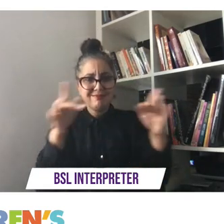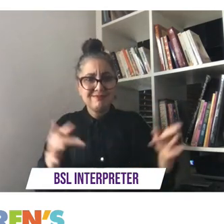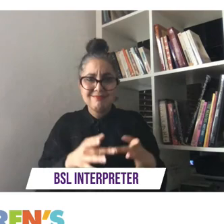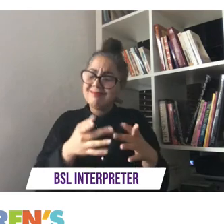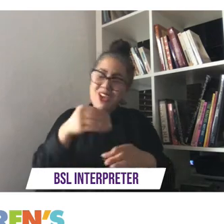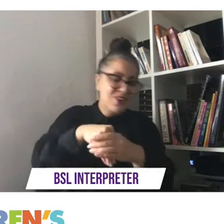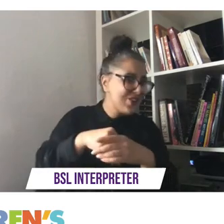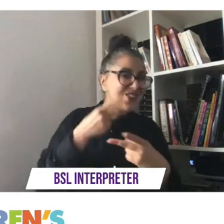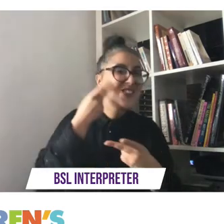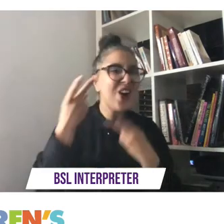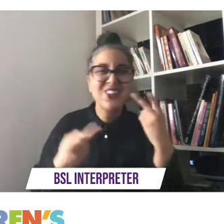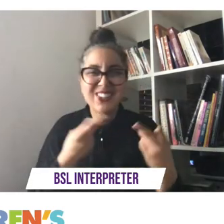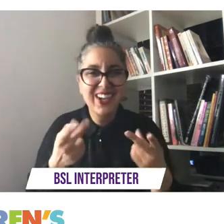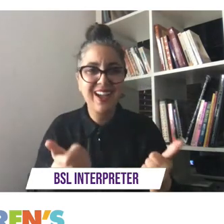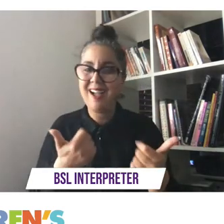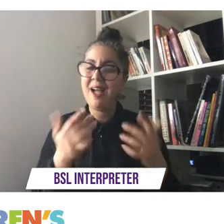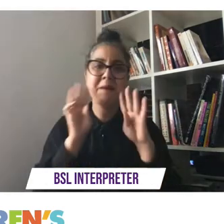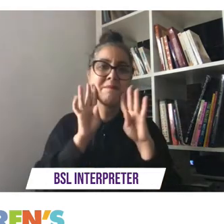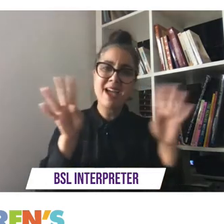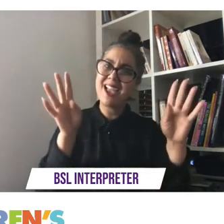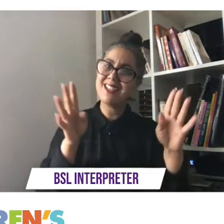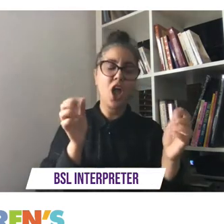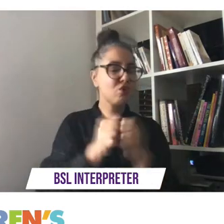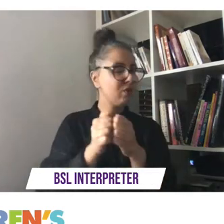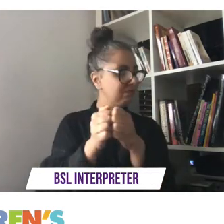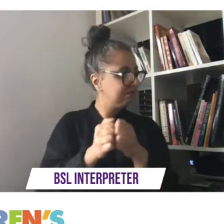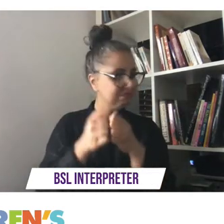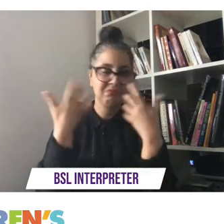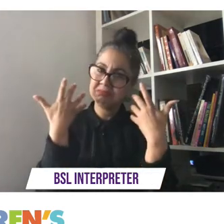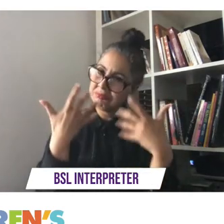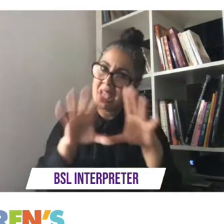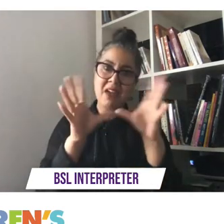amazing i agree with everything that john said about inclusion and representation especially